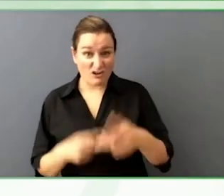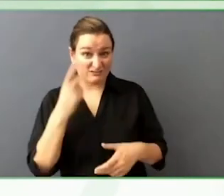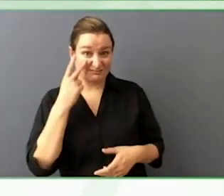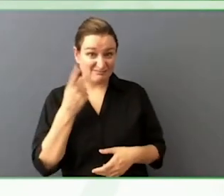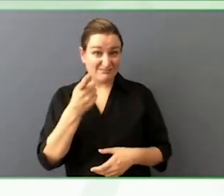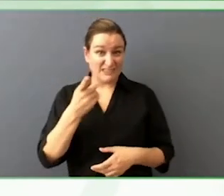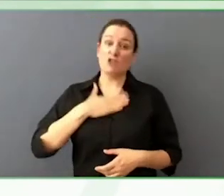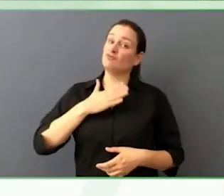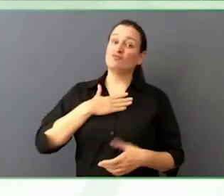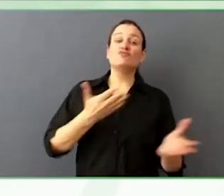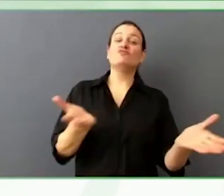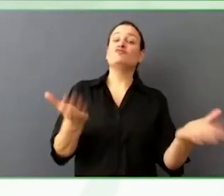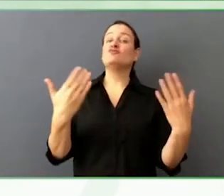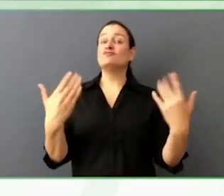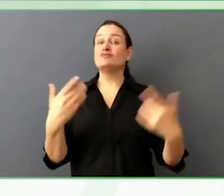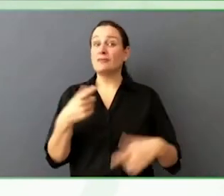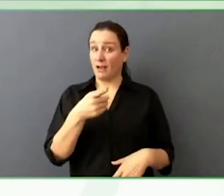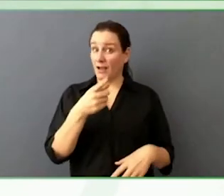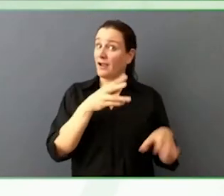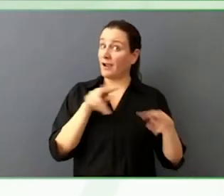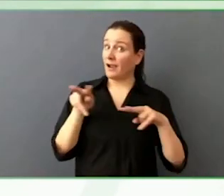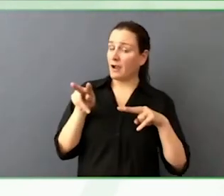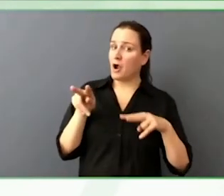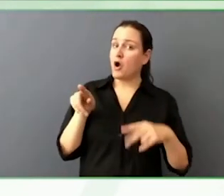He is interested to share his institutional wisdom.